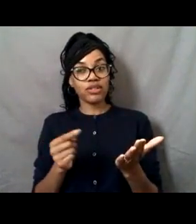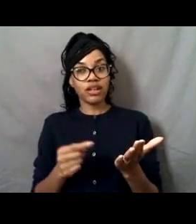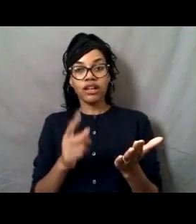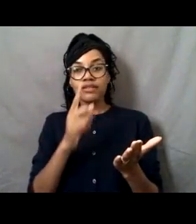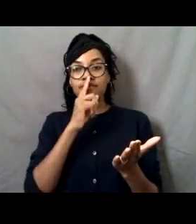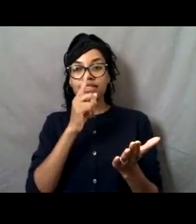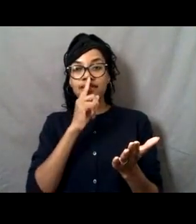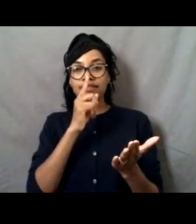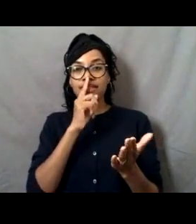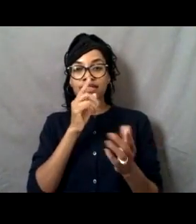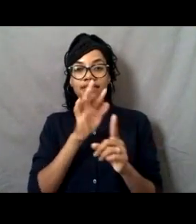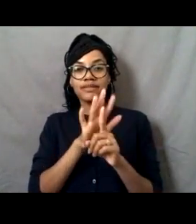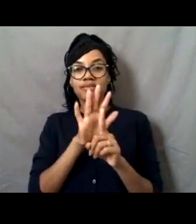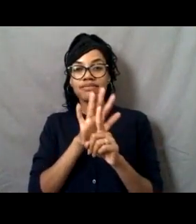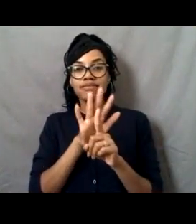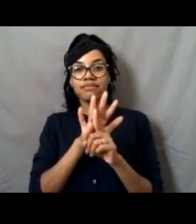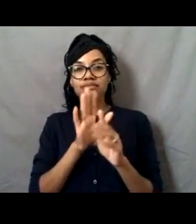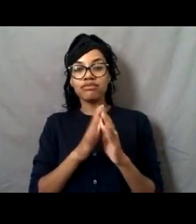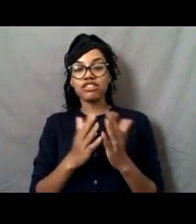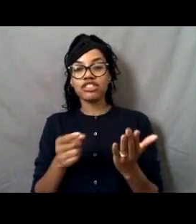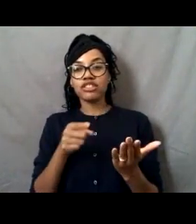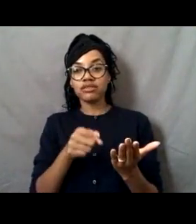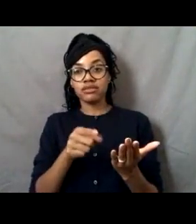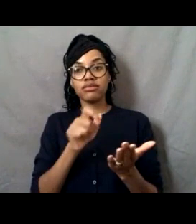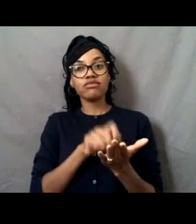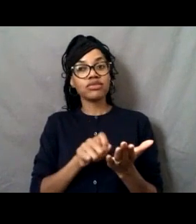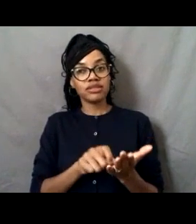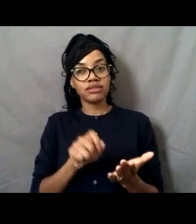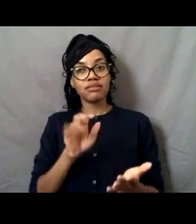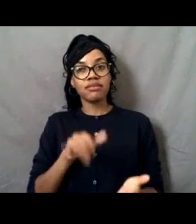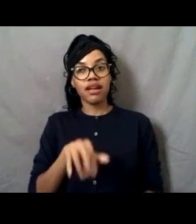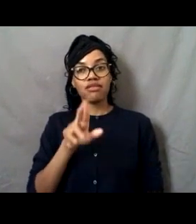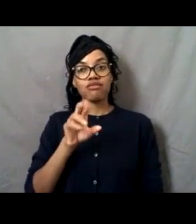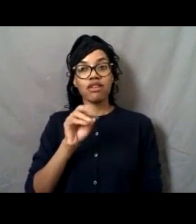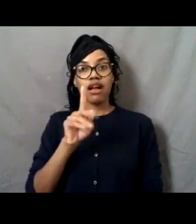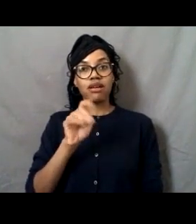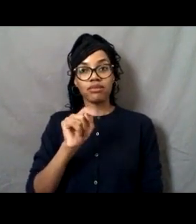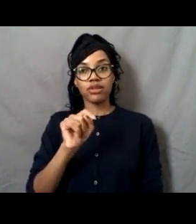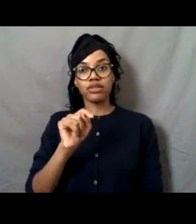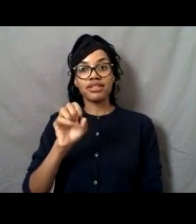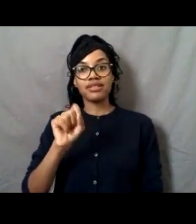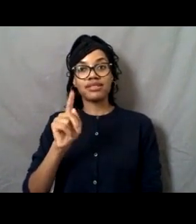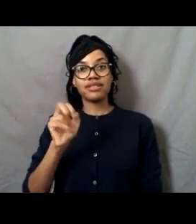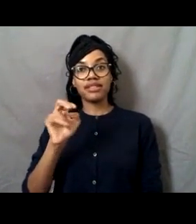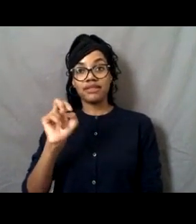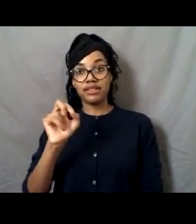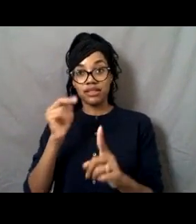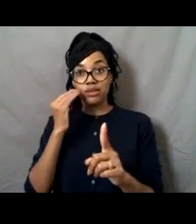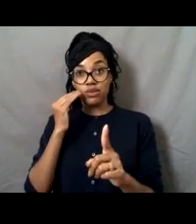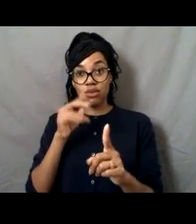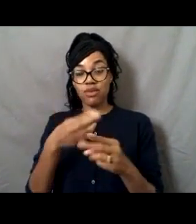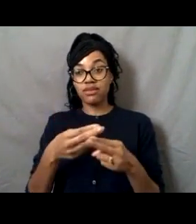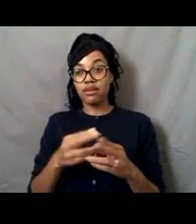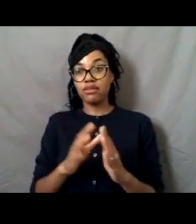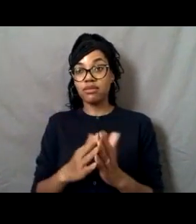that Robert Louis Stevenson wrote and we were wondering whether anybody in the audience might know what that book is.